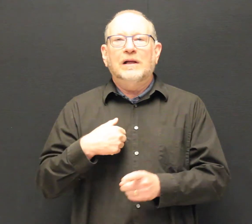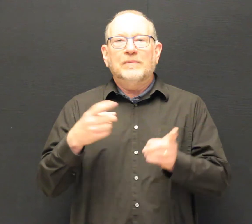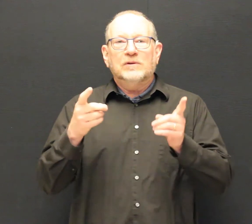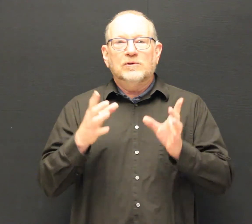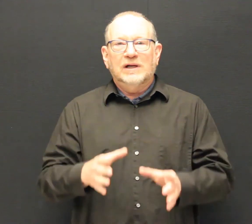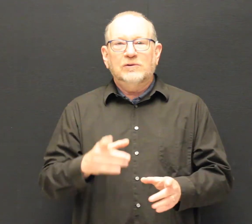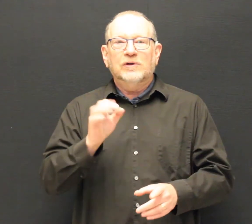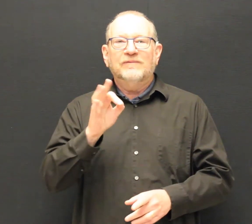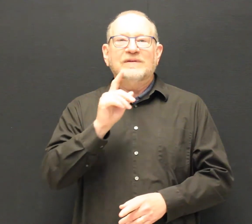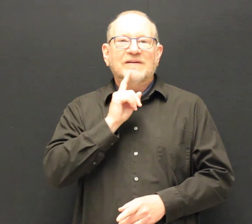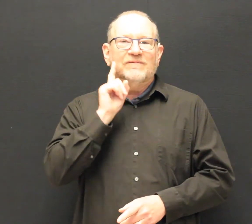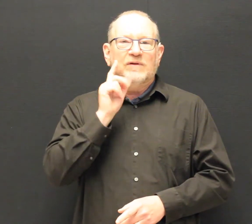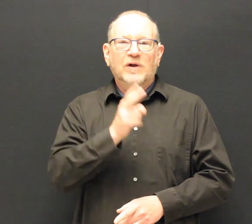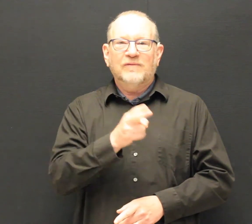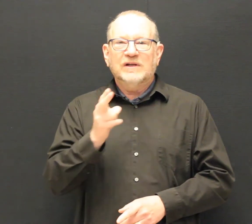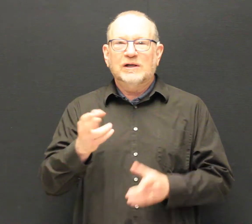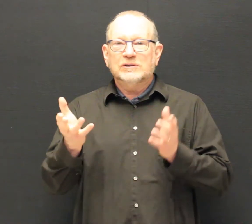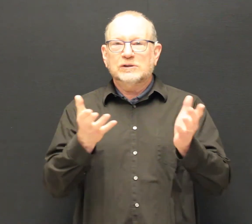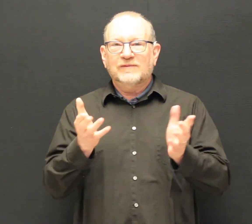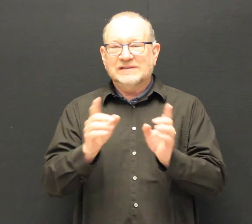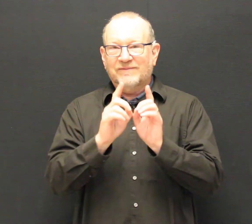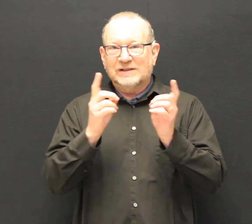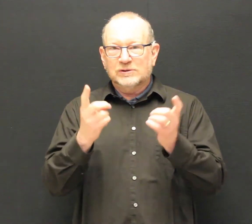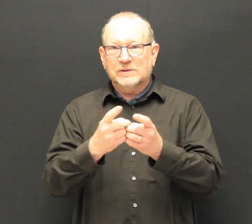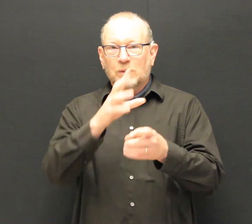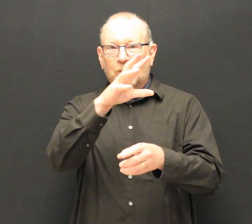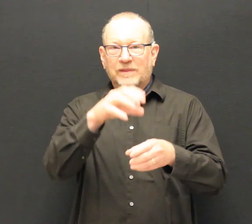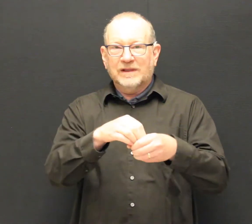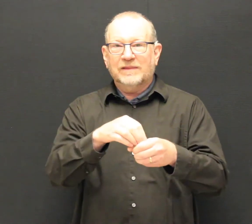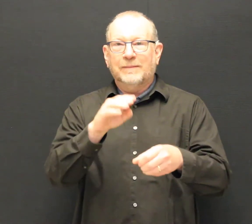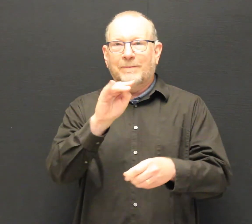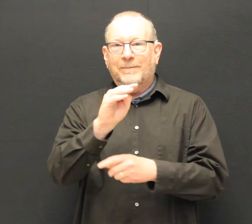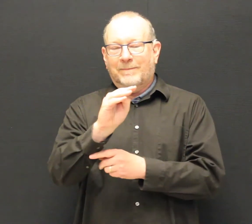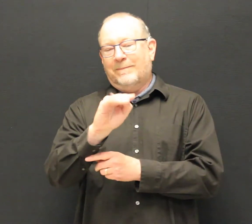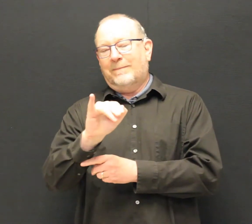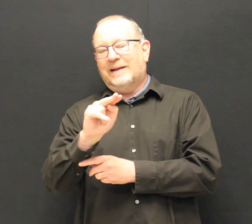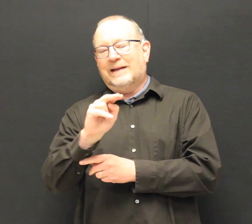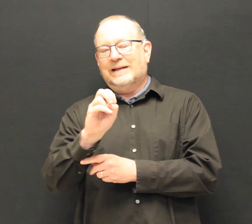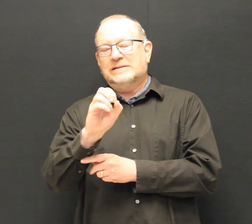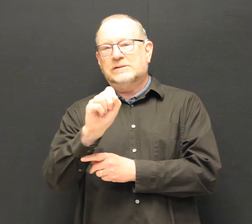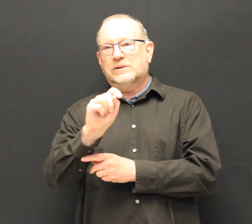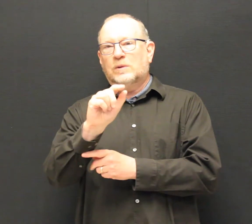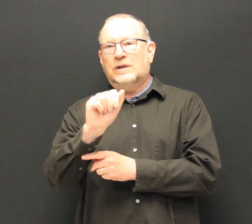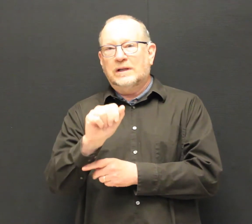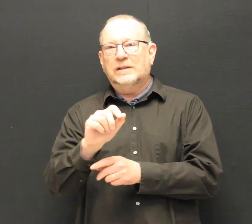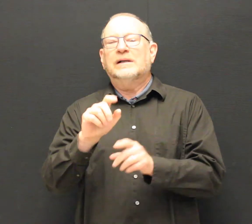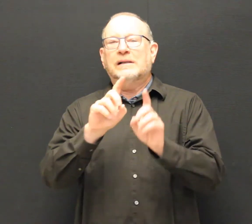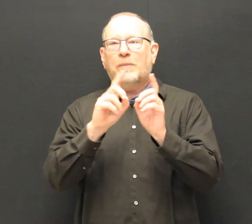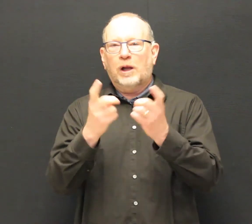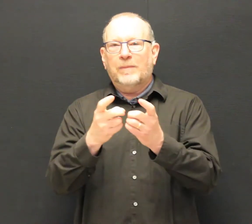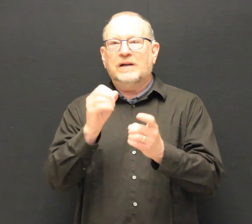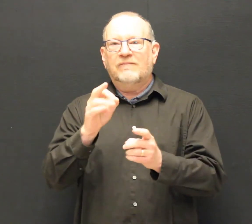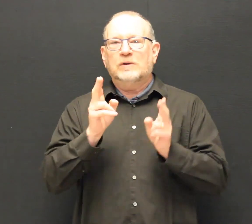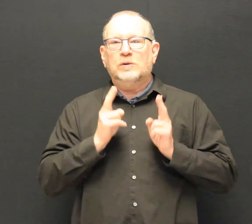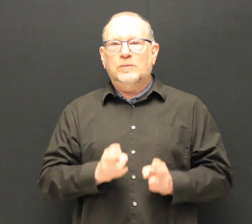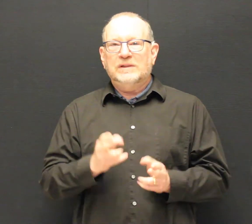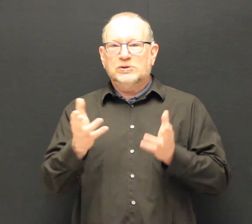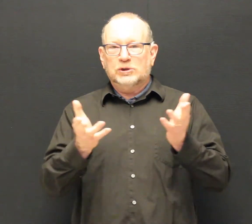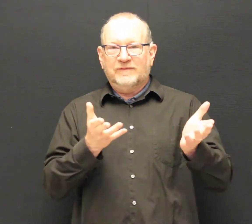I am Director of Deaf and Hard of Hearing Services Division (DHHSD) at the Minnesota Department of Human Services.